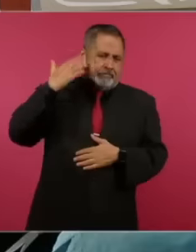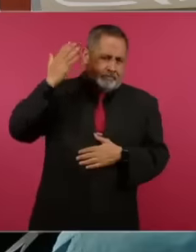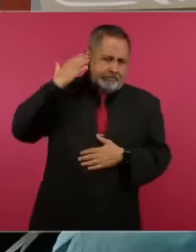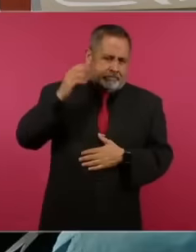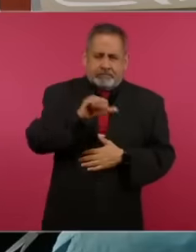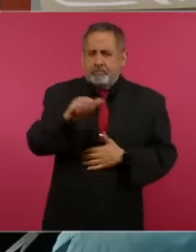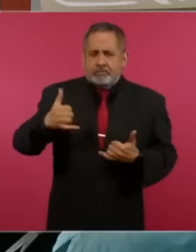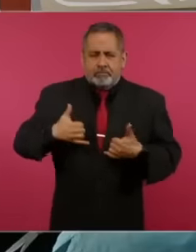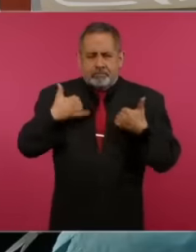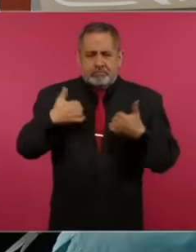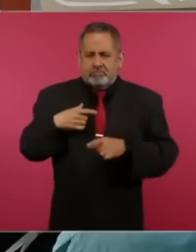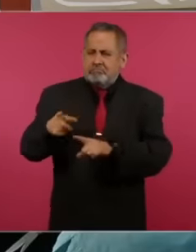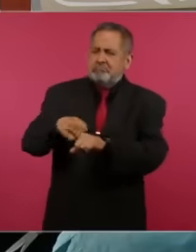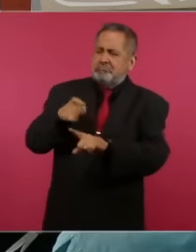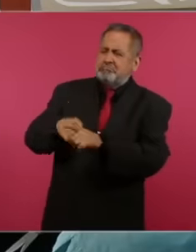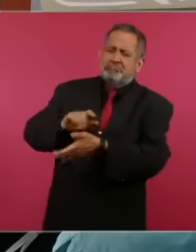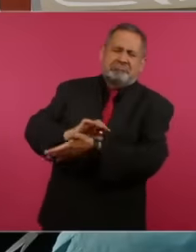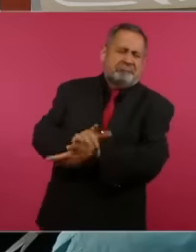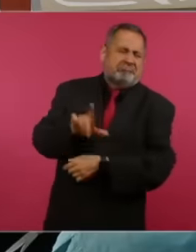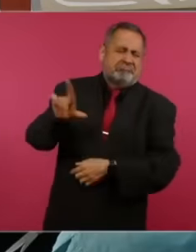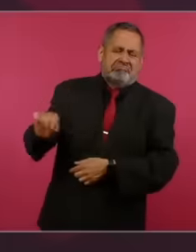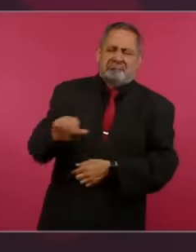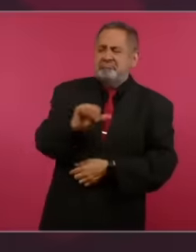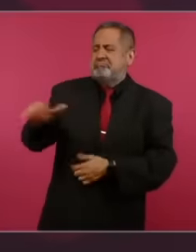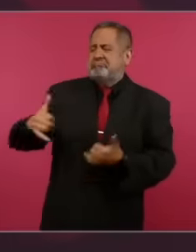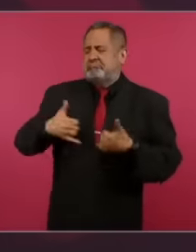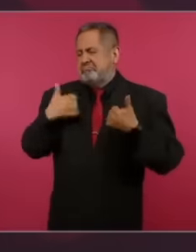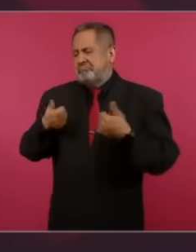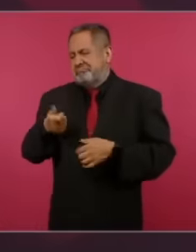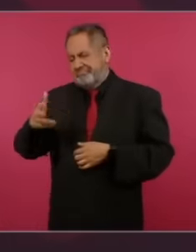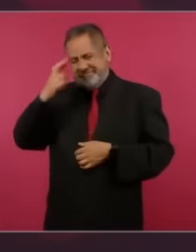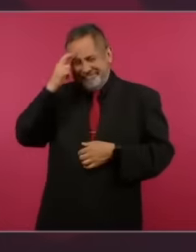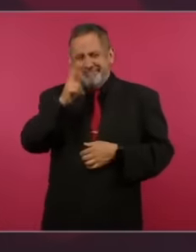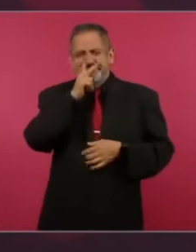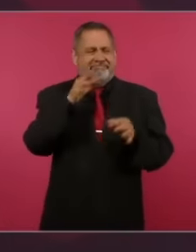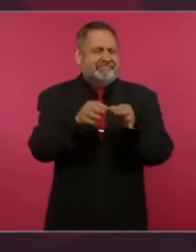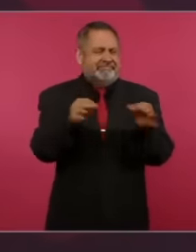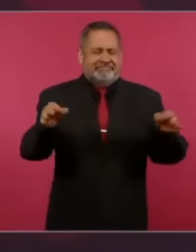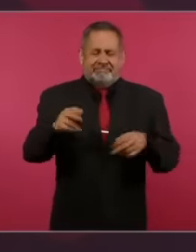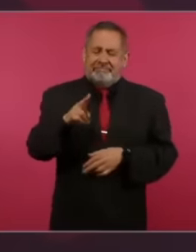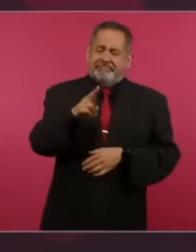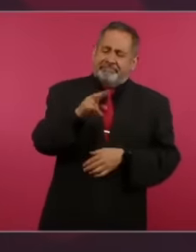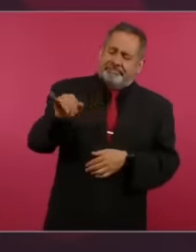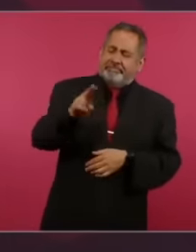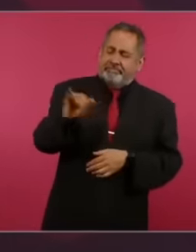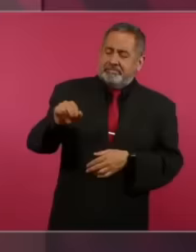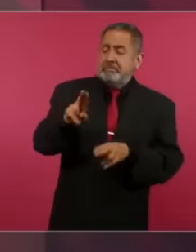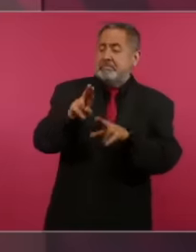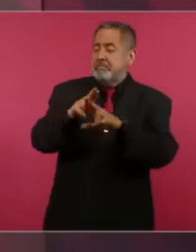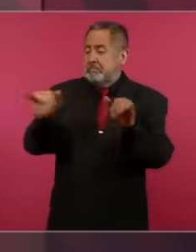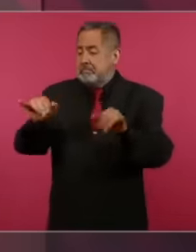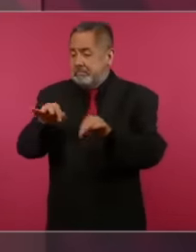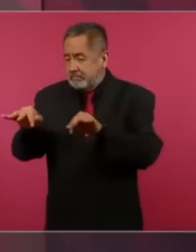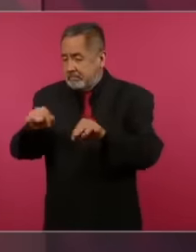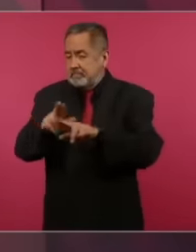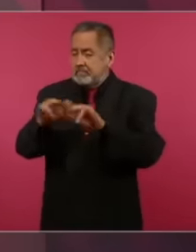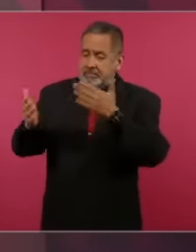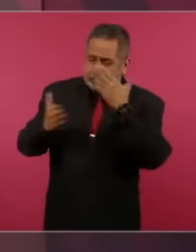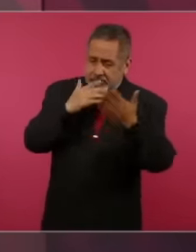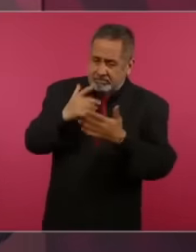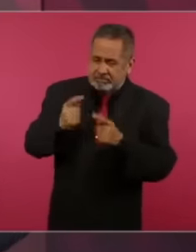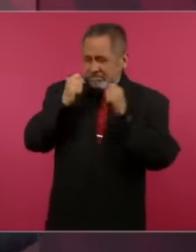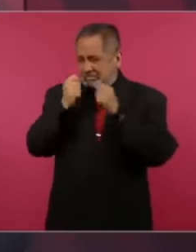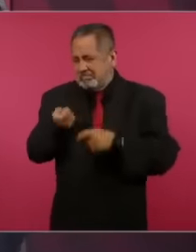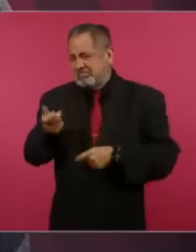They discriminated against them. They coined the phrase about NEETs who neither study nor work. Oh, the signatories